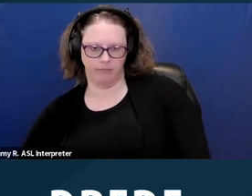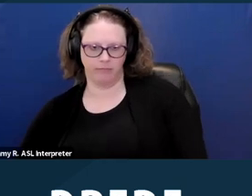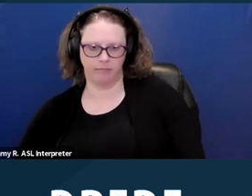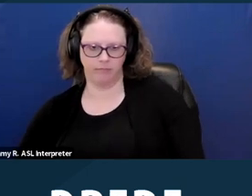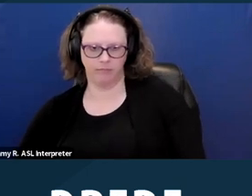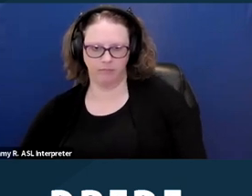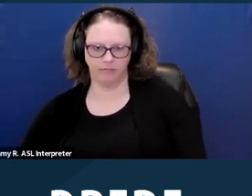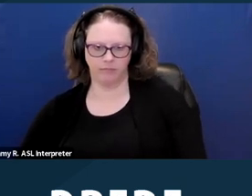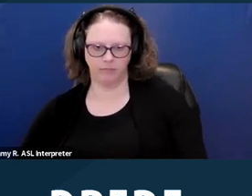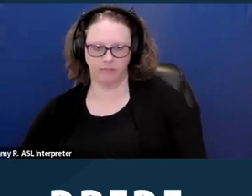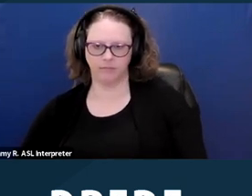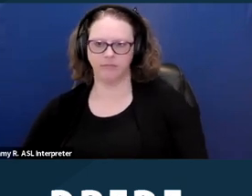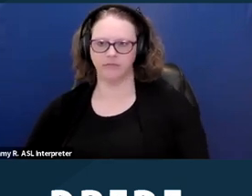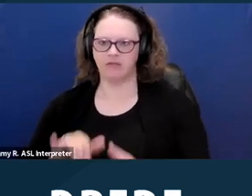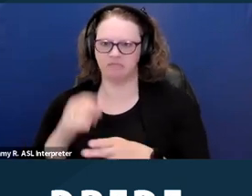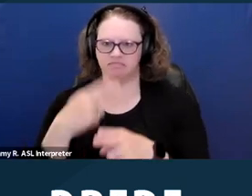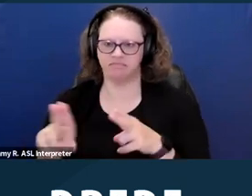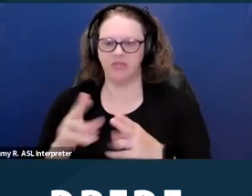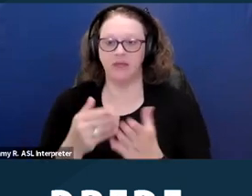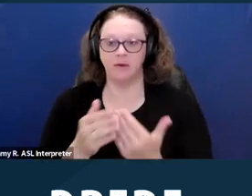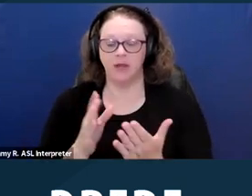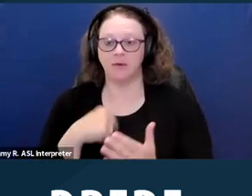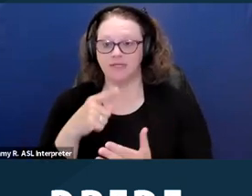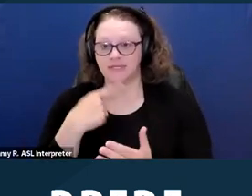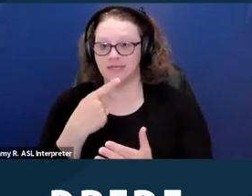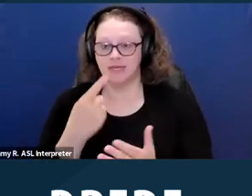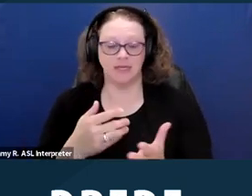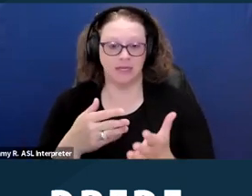It's pretty short. So I'll just say that even in some right here,